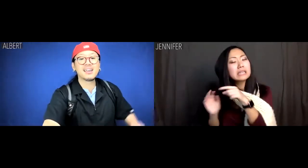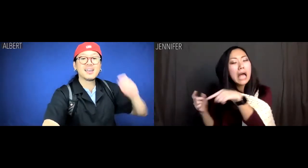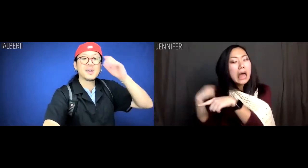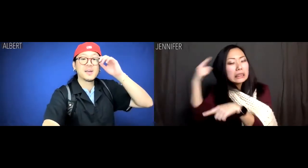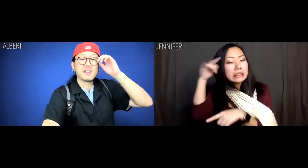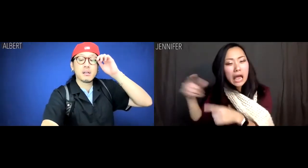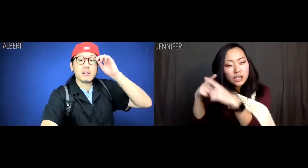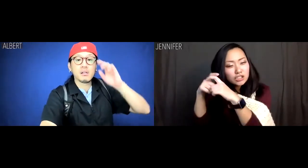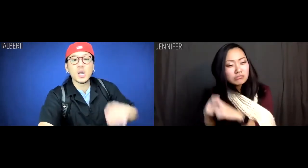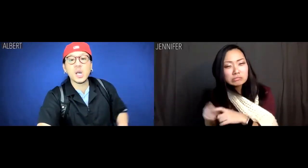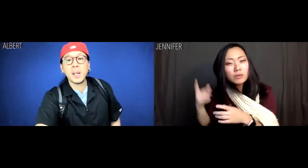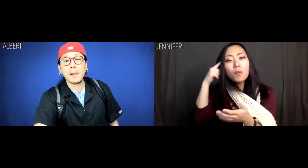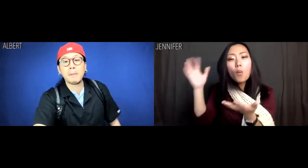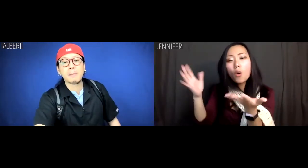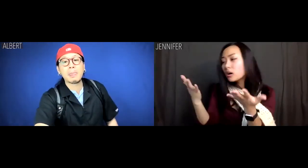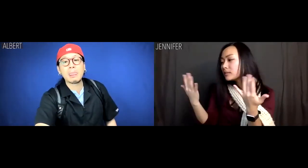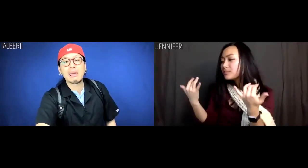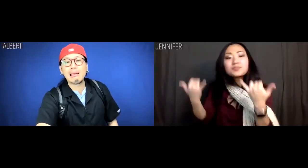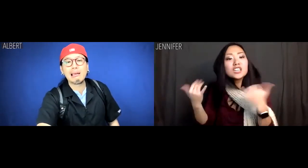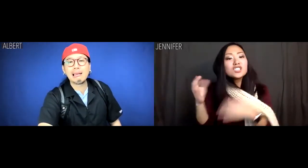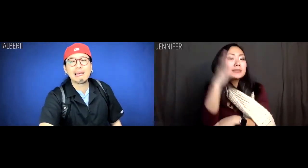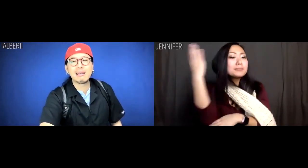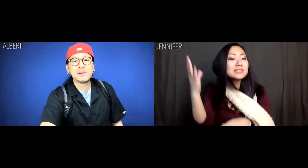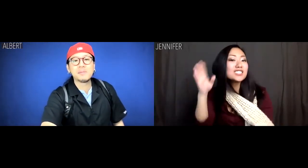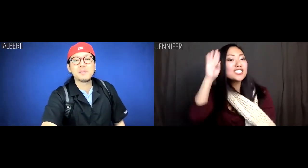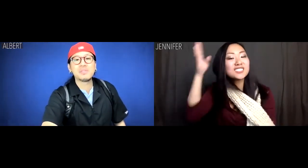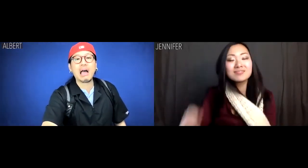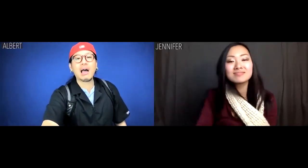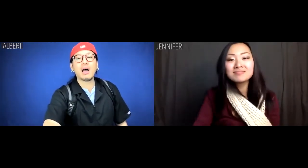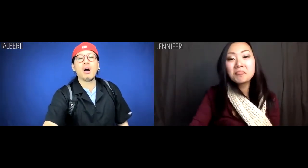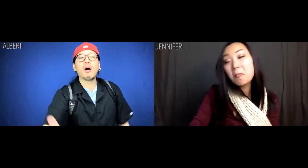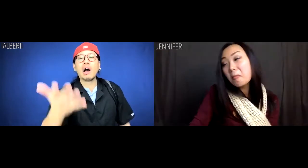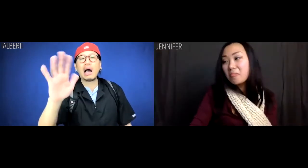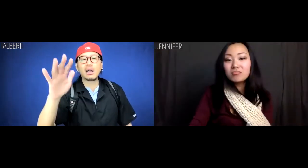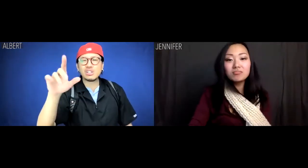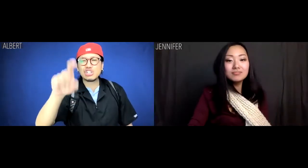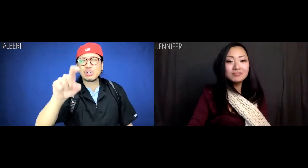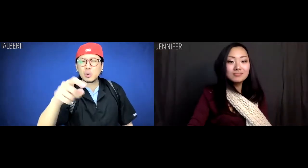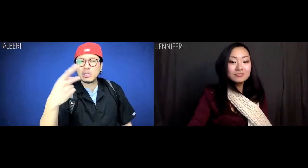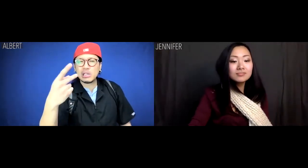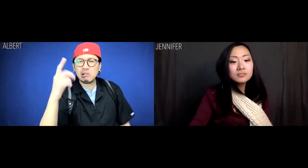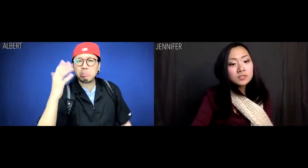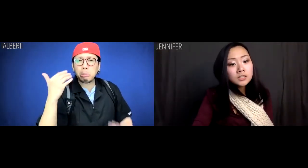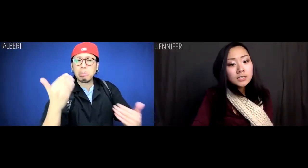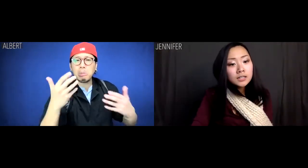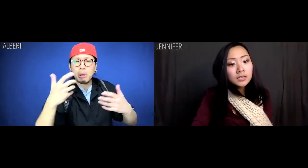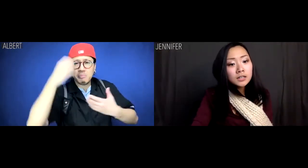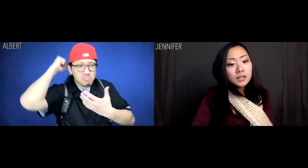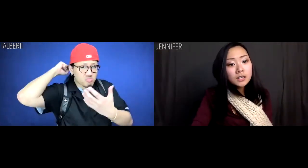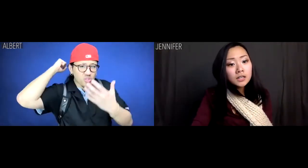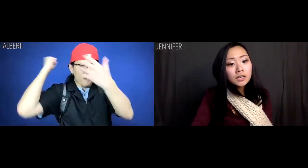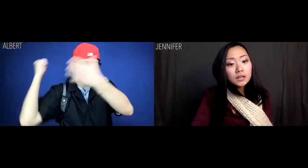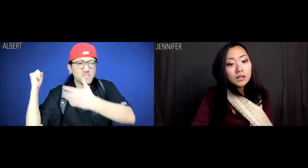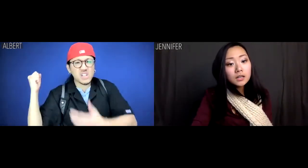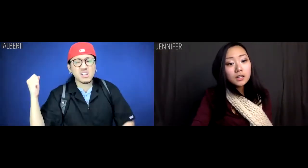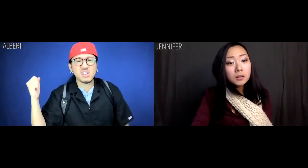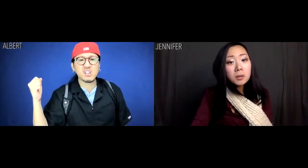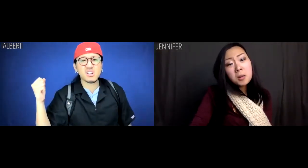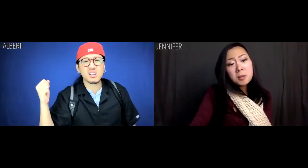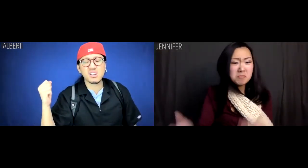Jennifer: I think that's Chinese for "It's Christmas, sir!" Albert: Should we take off our breathing mask?